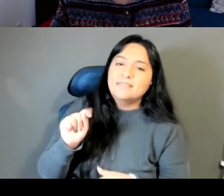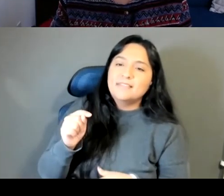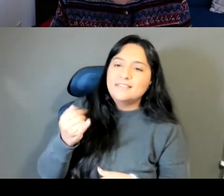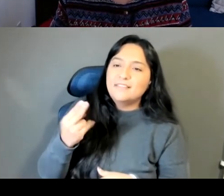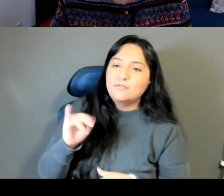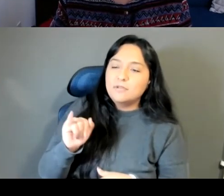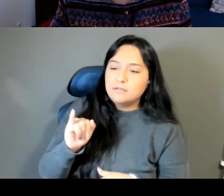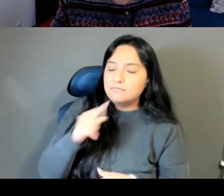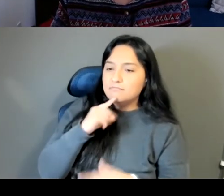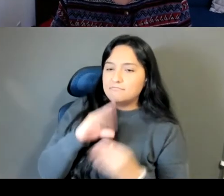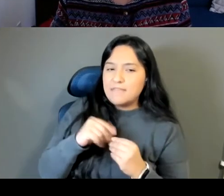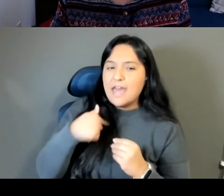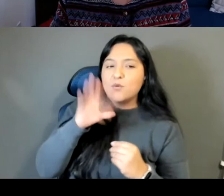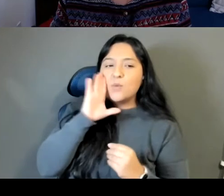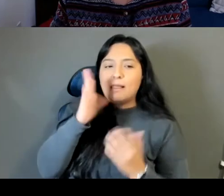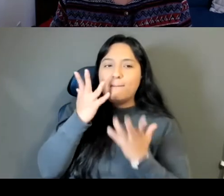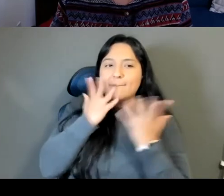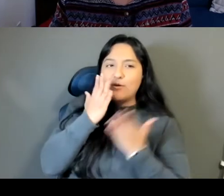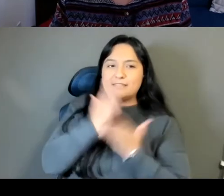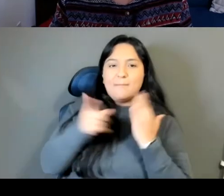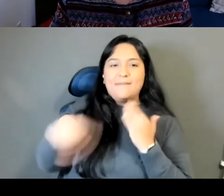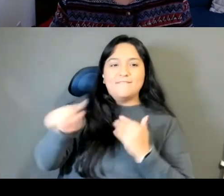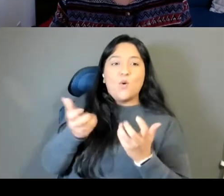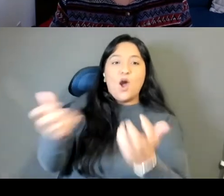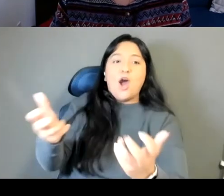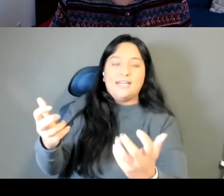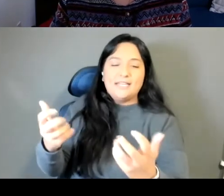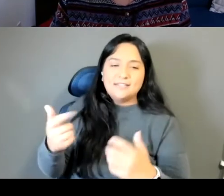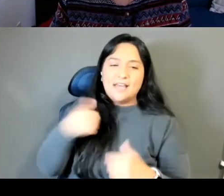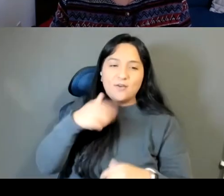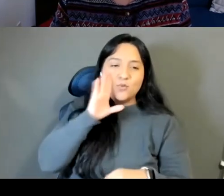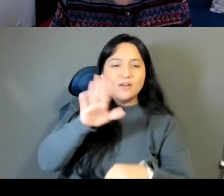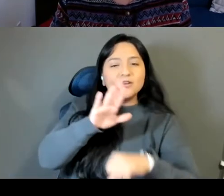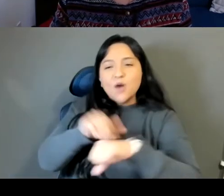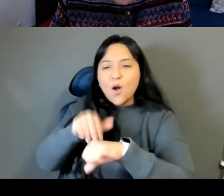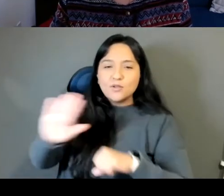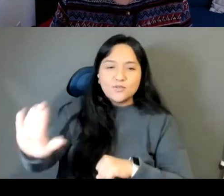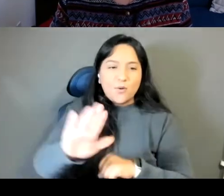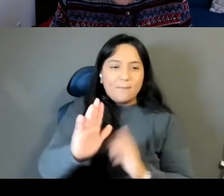by pulling out their books as examples of books that weren't my guides or.